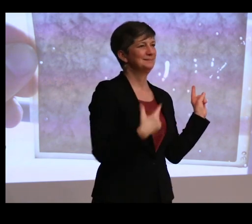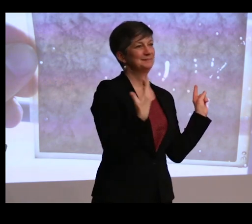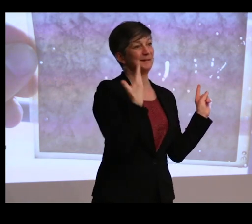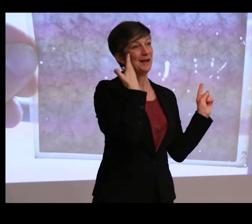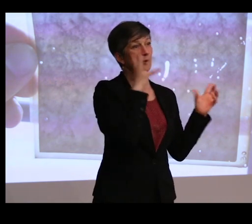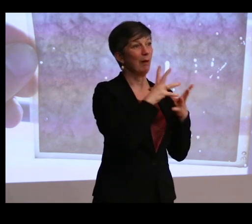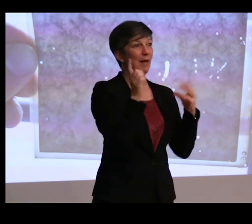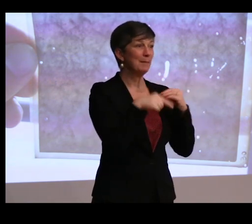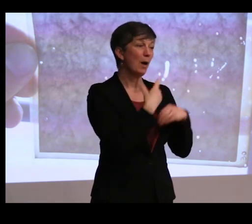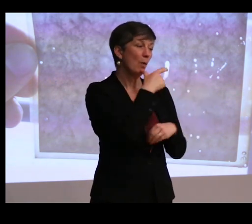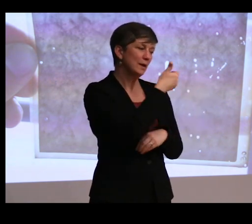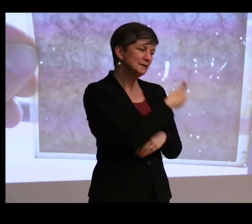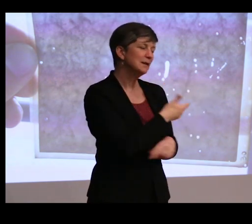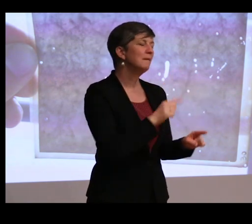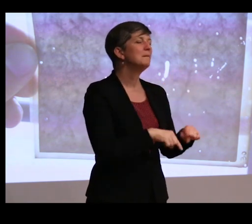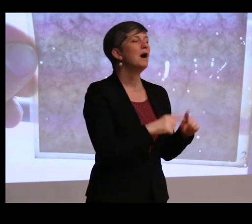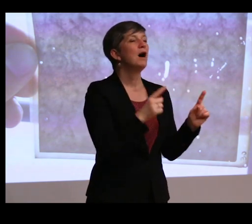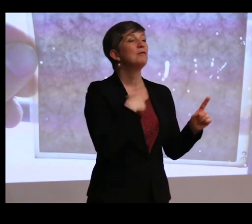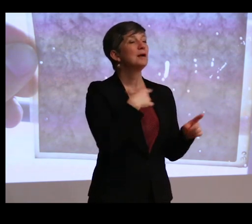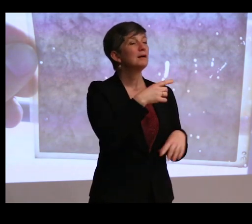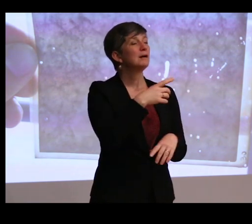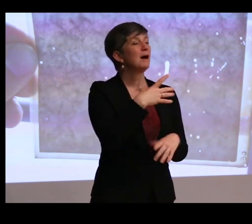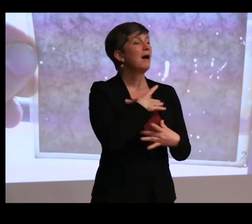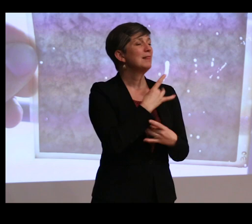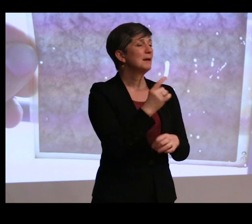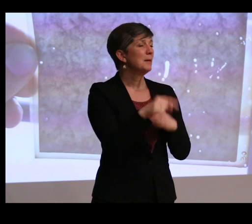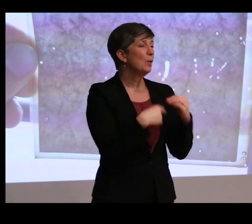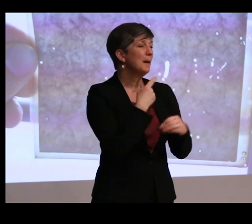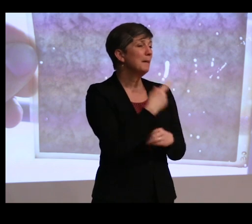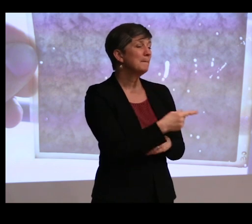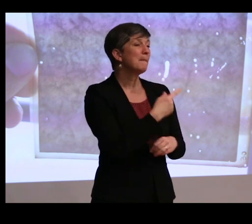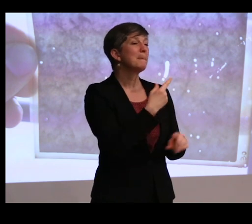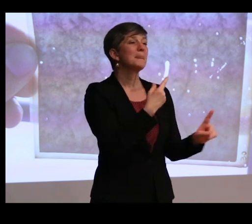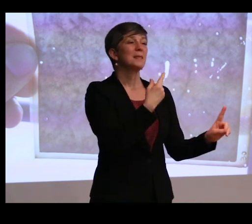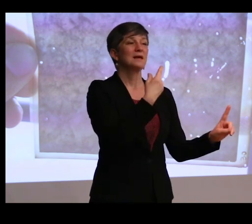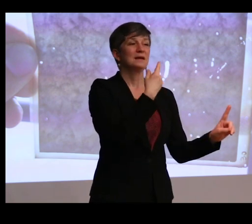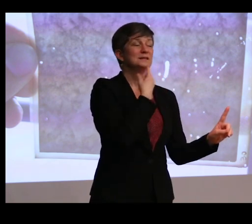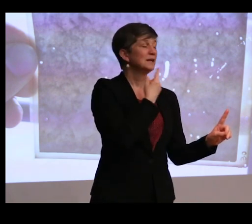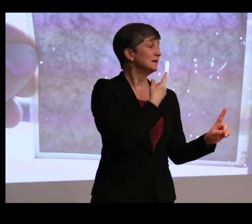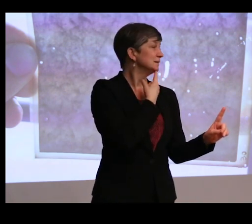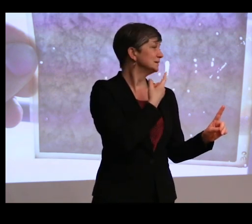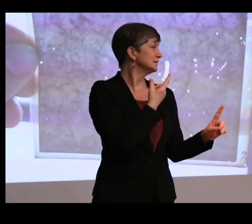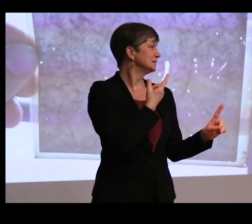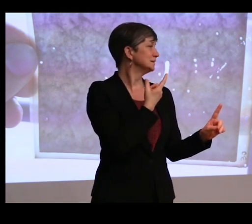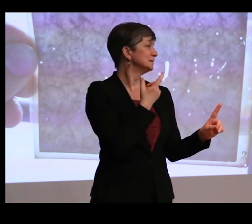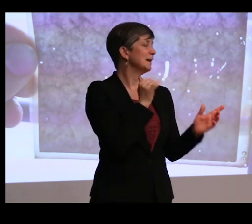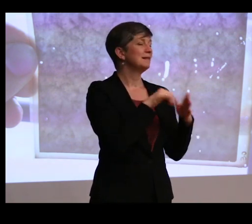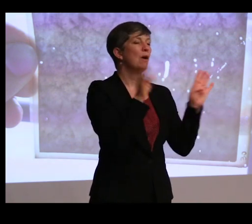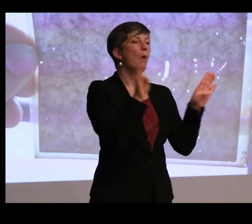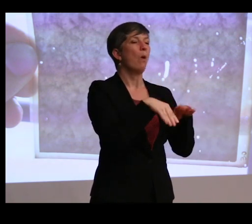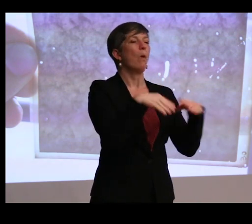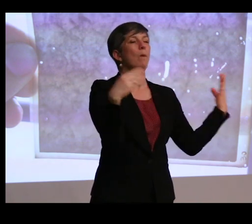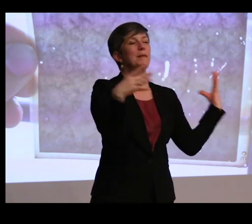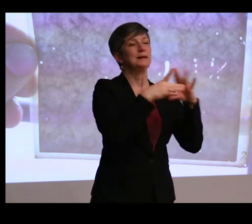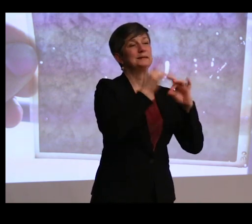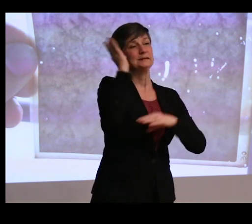about him, but part of what I really love about him is one of the things that he says in the opening speech of the new